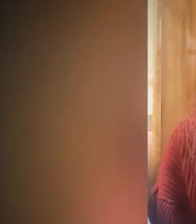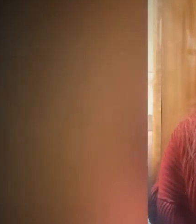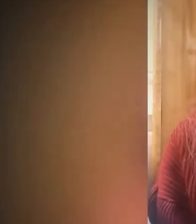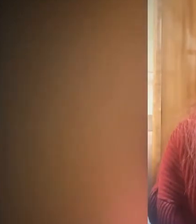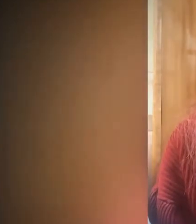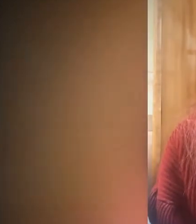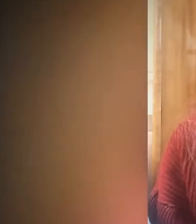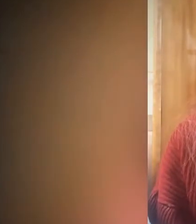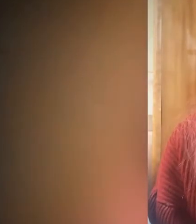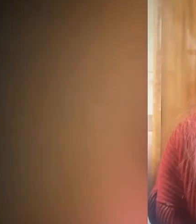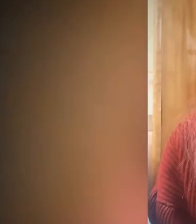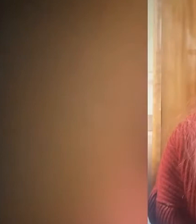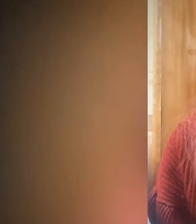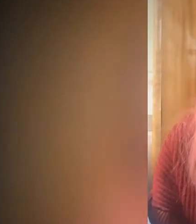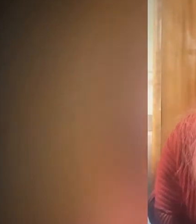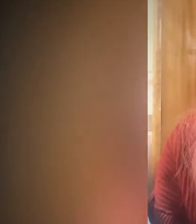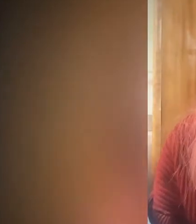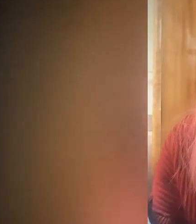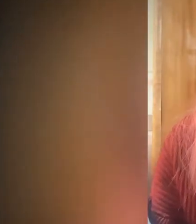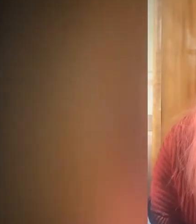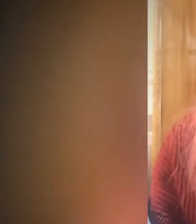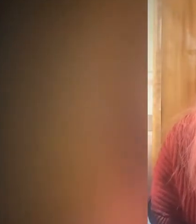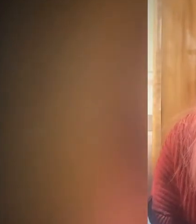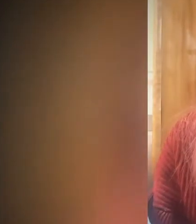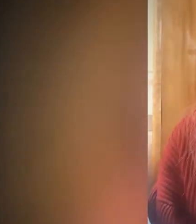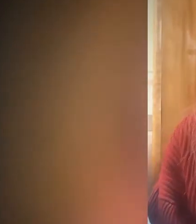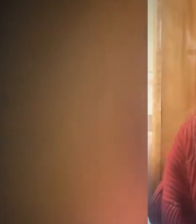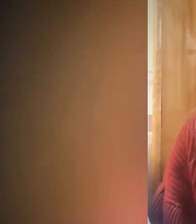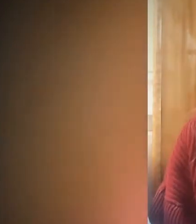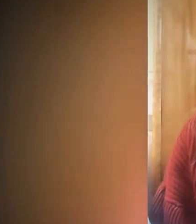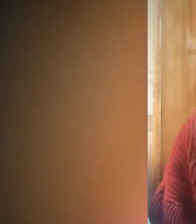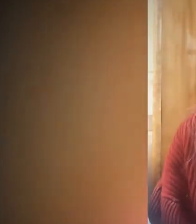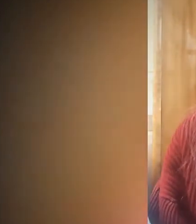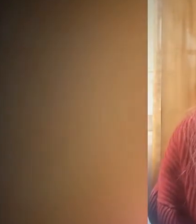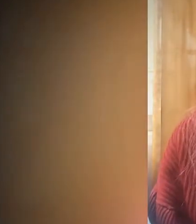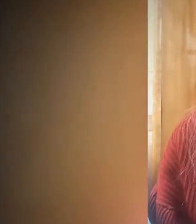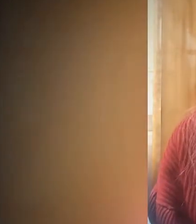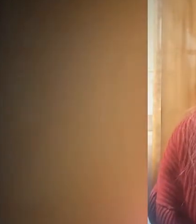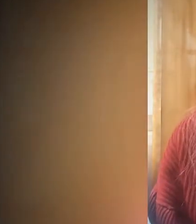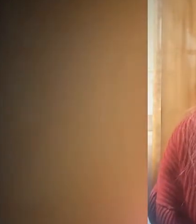or to the level of pollution and massively effected the environment,